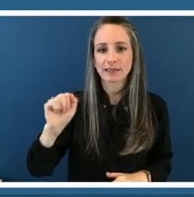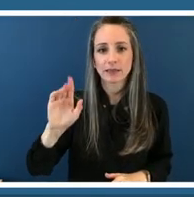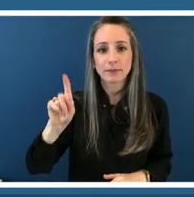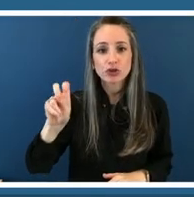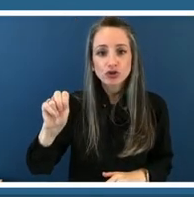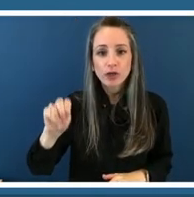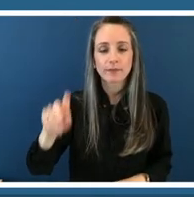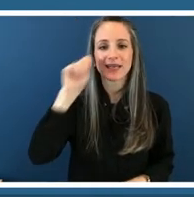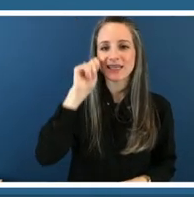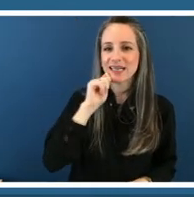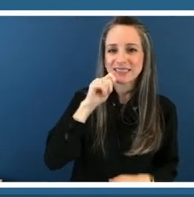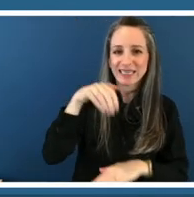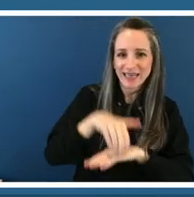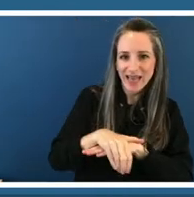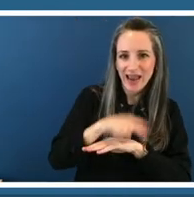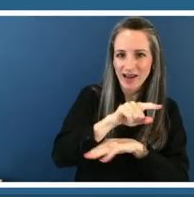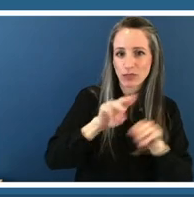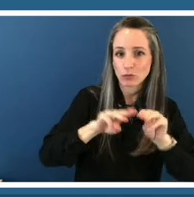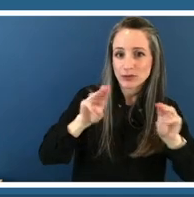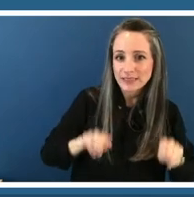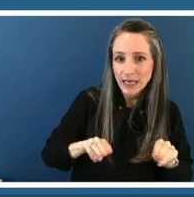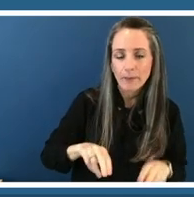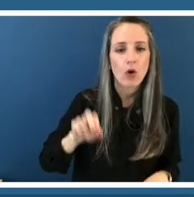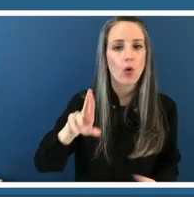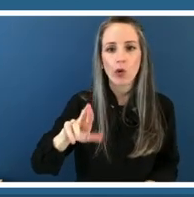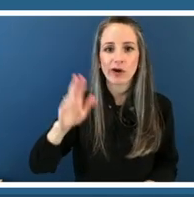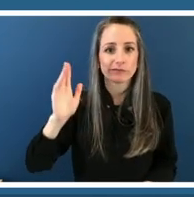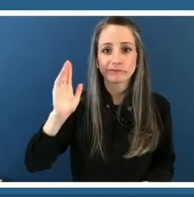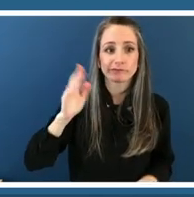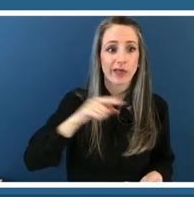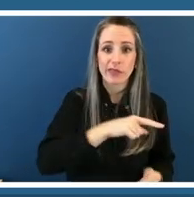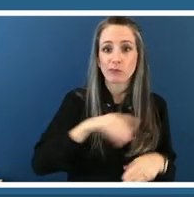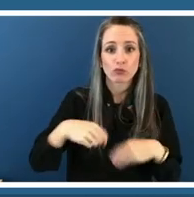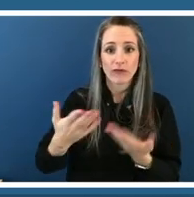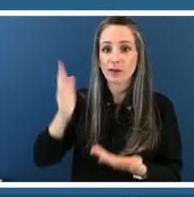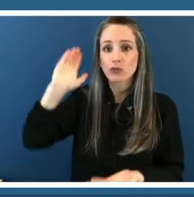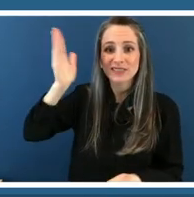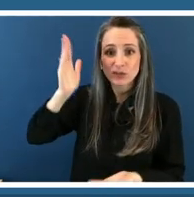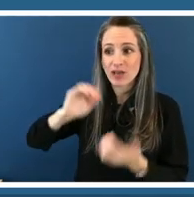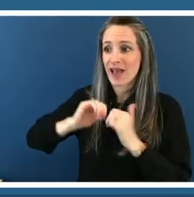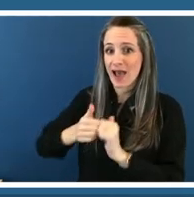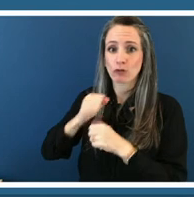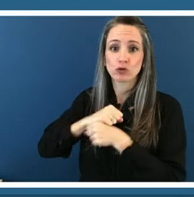or a presentation to the hershey and staff about how to make the hershey a